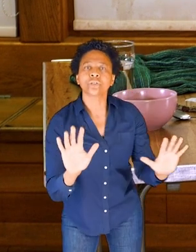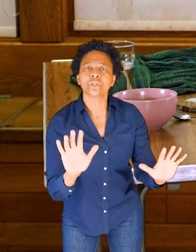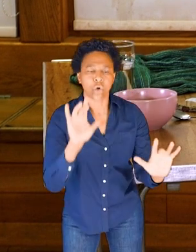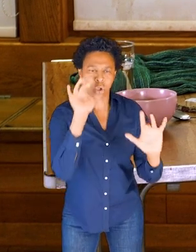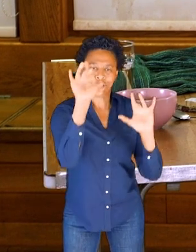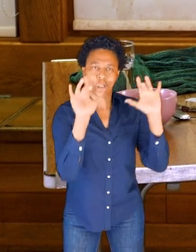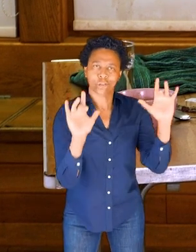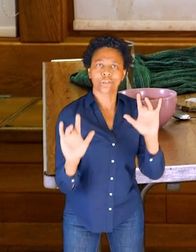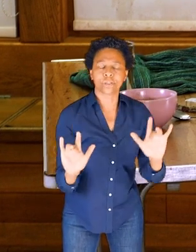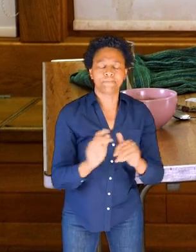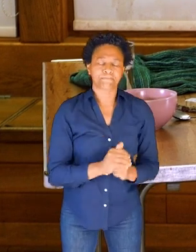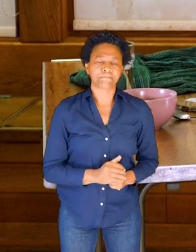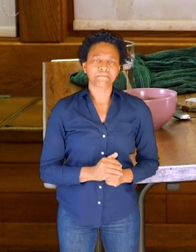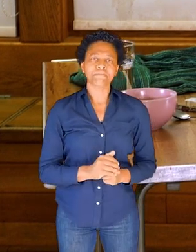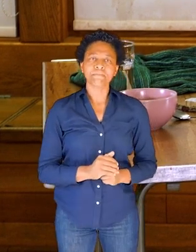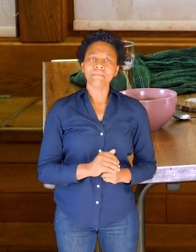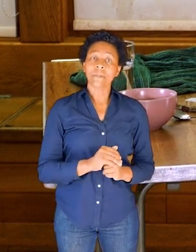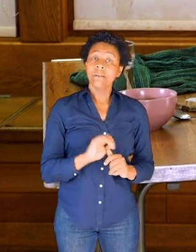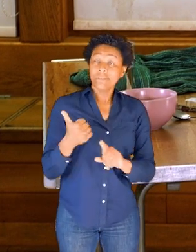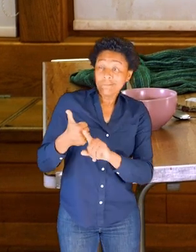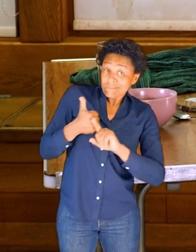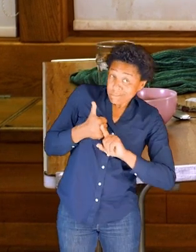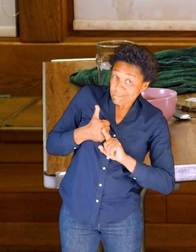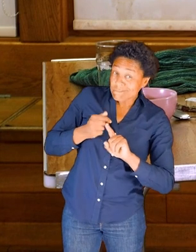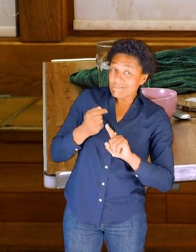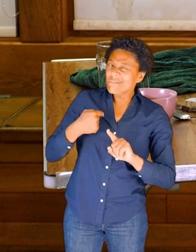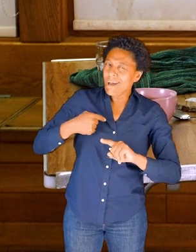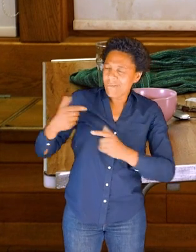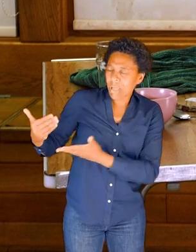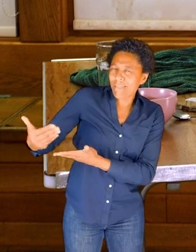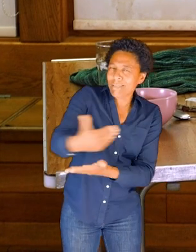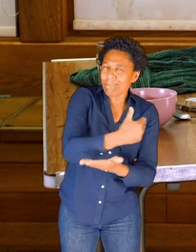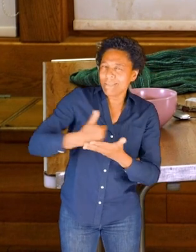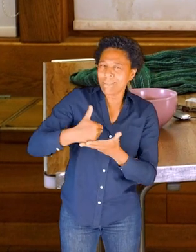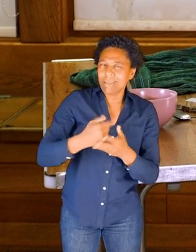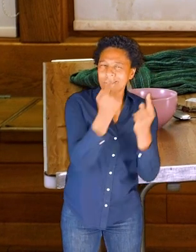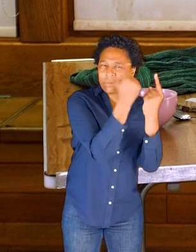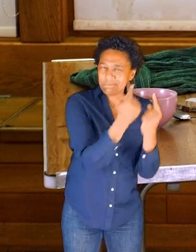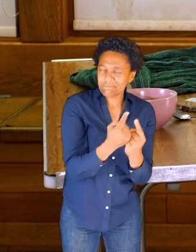So to help us, I have prepared a load of props, which I'm going to